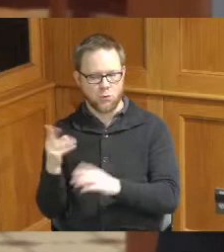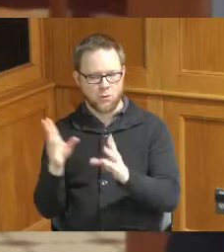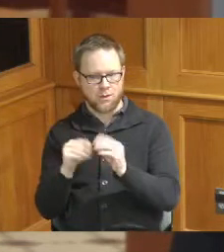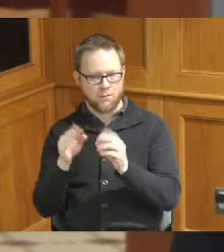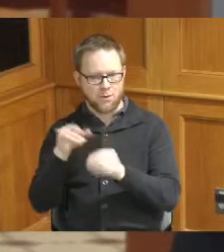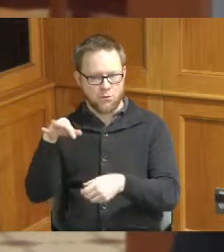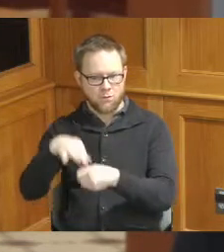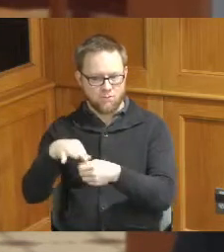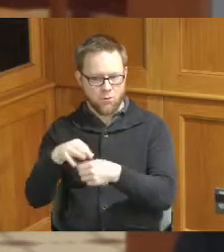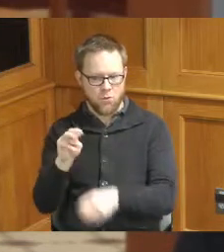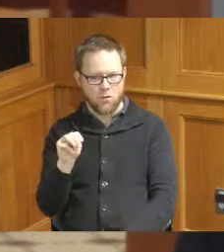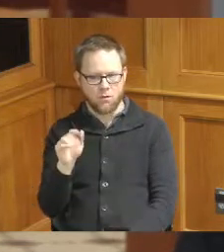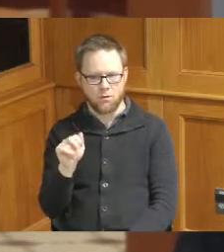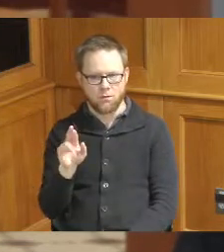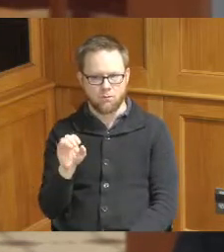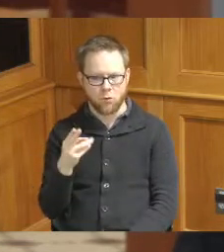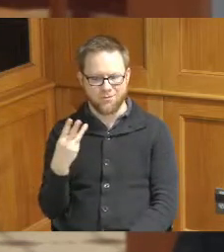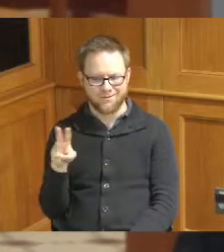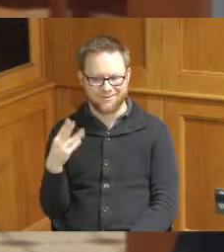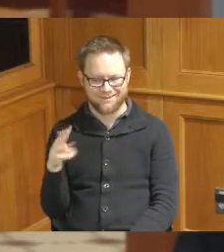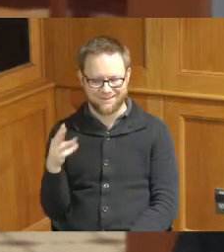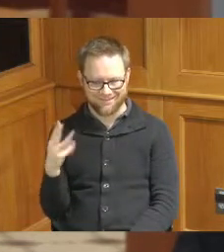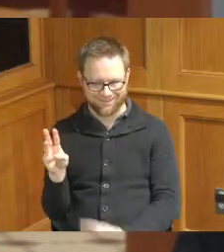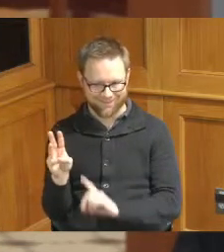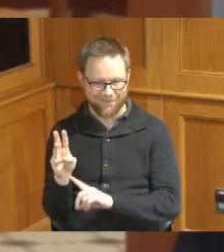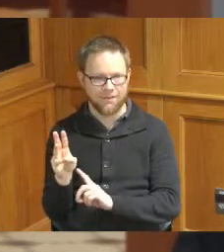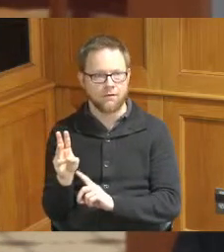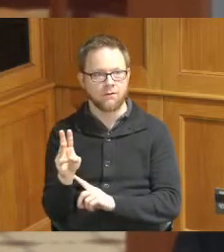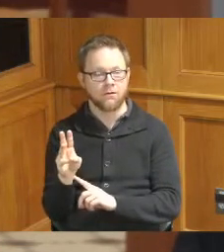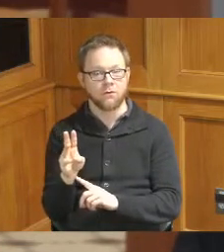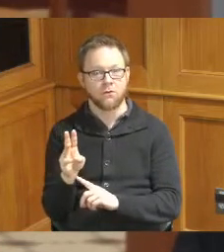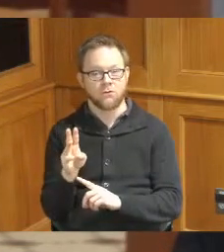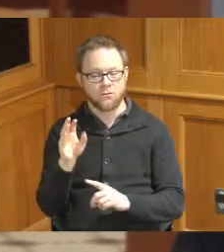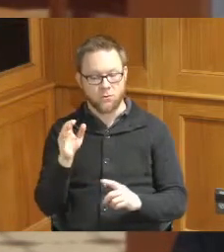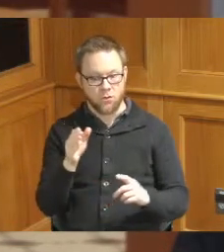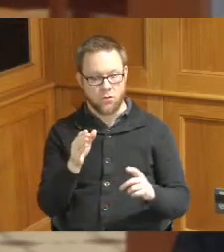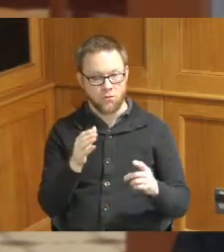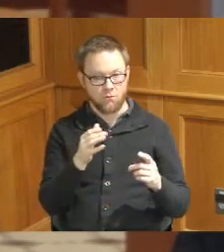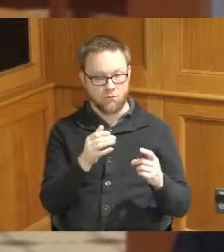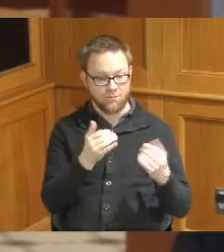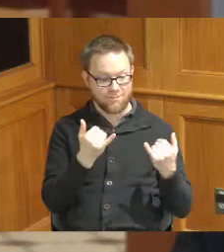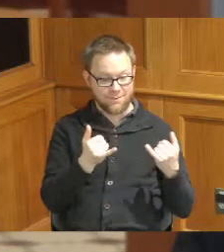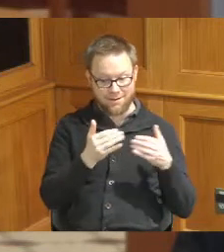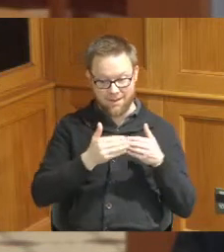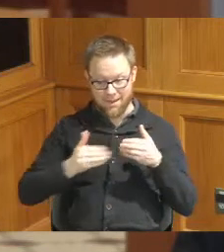the March 16th meeting so this is in that window between now and then that's the opportunity to